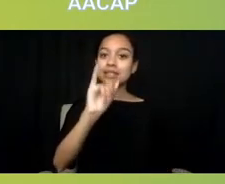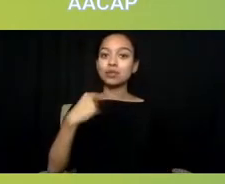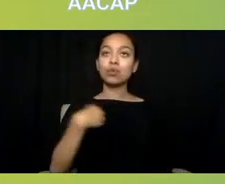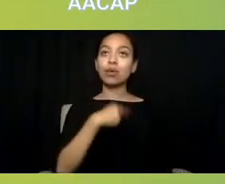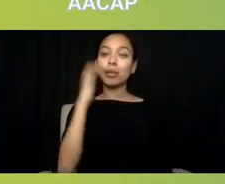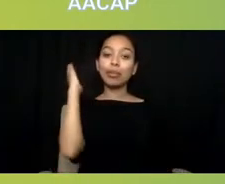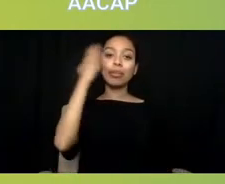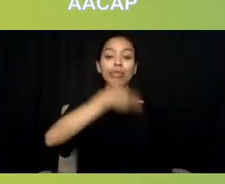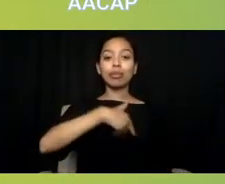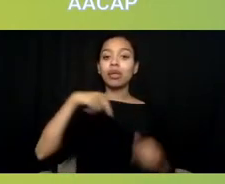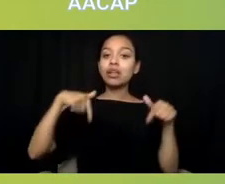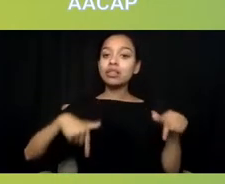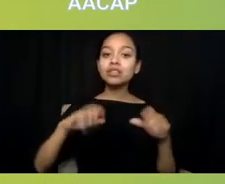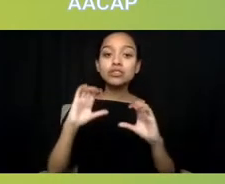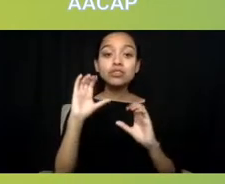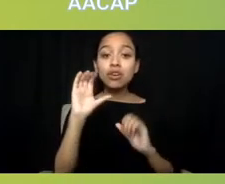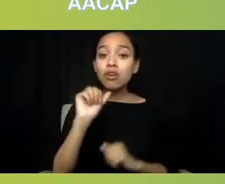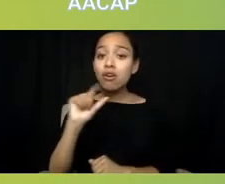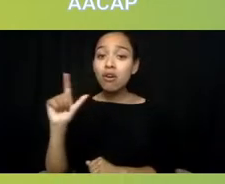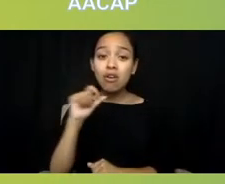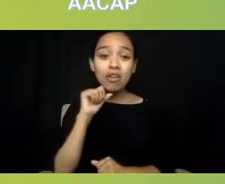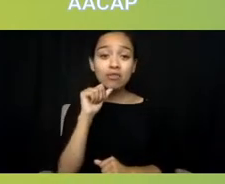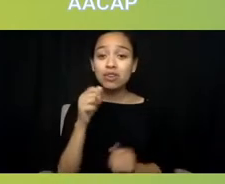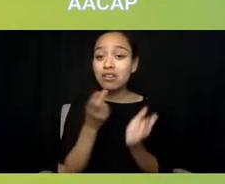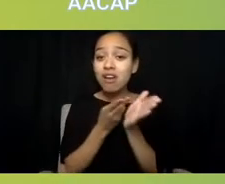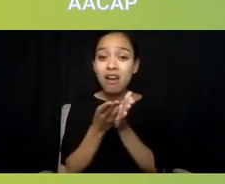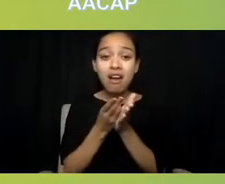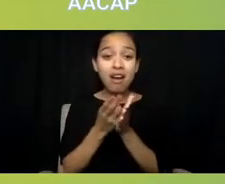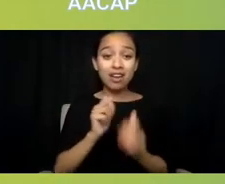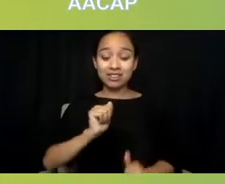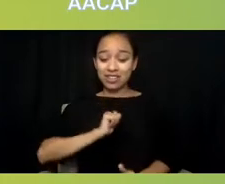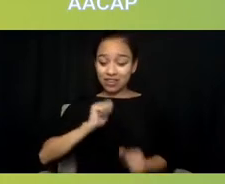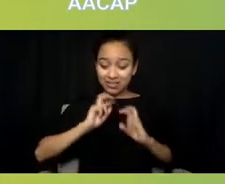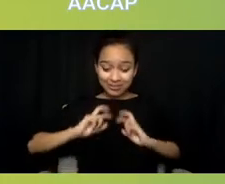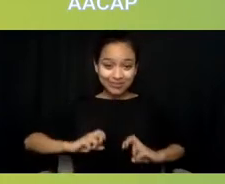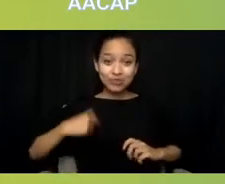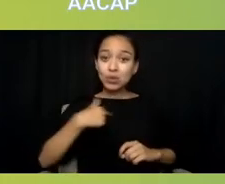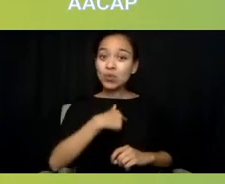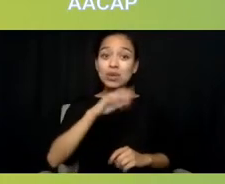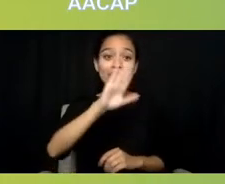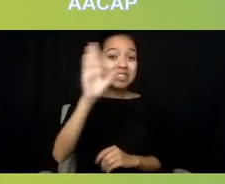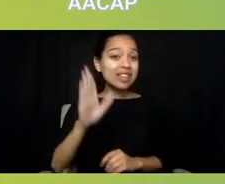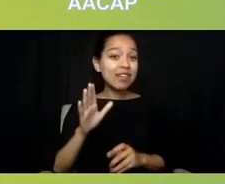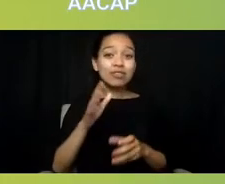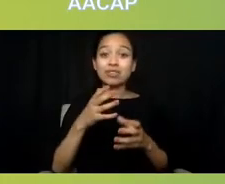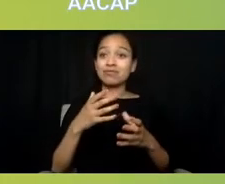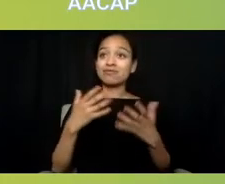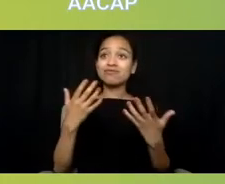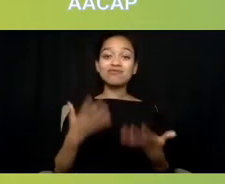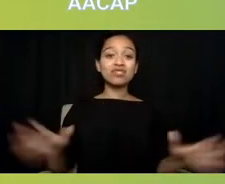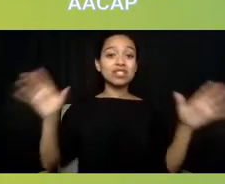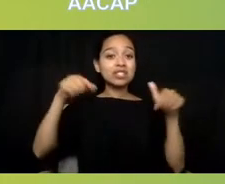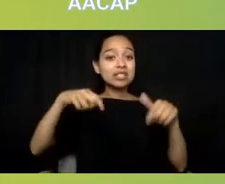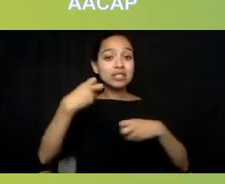if we're not honest about the fact we're never going to get out of this problem if we're not building the future workforce to meet the future need,